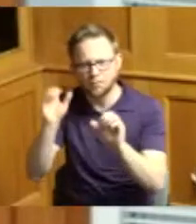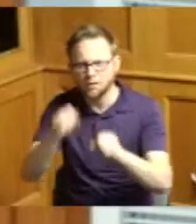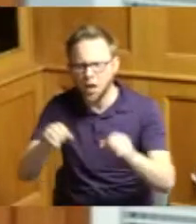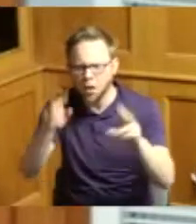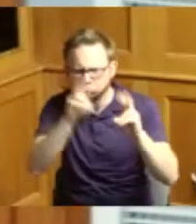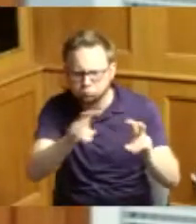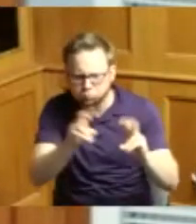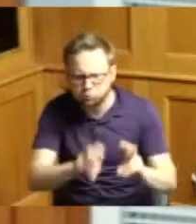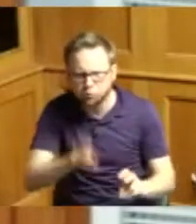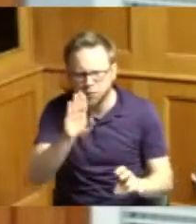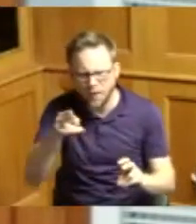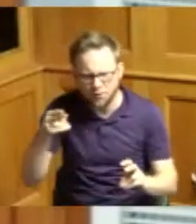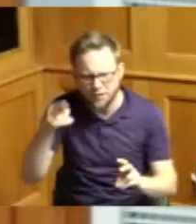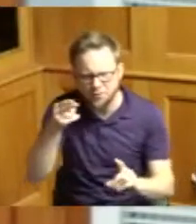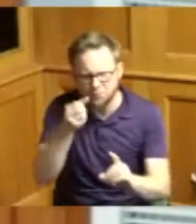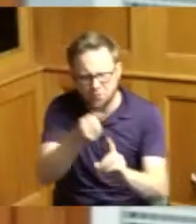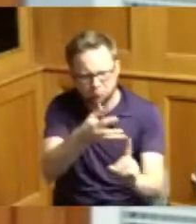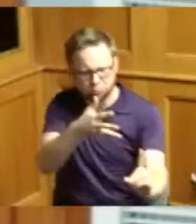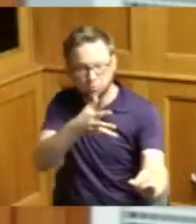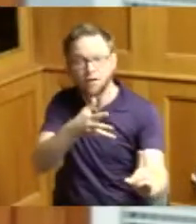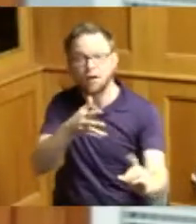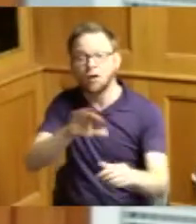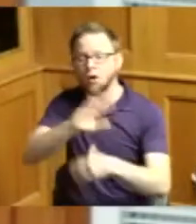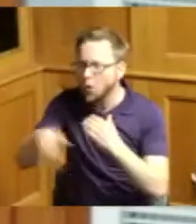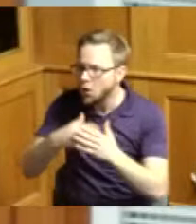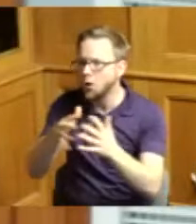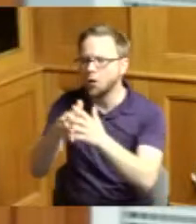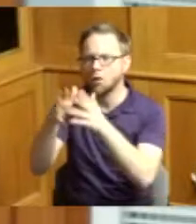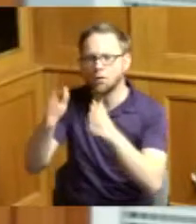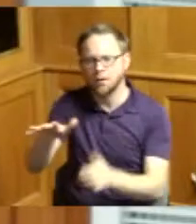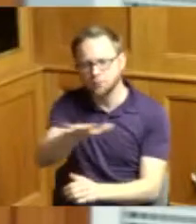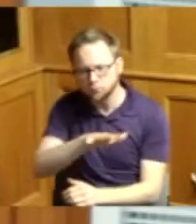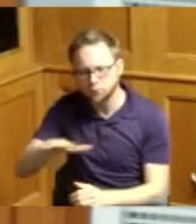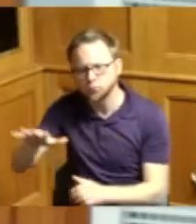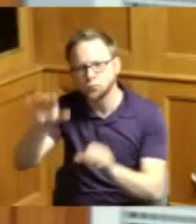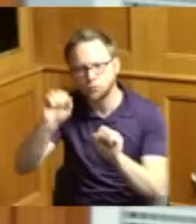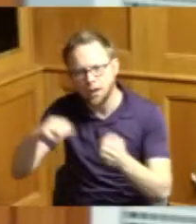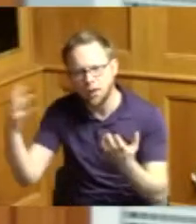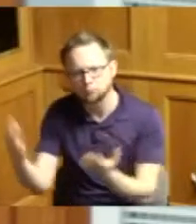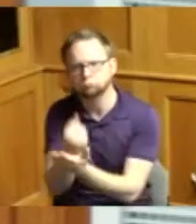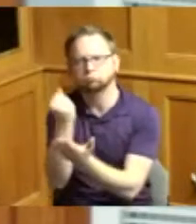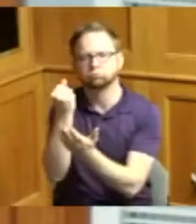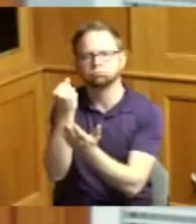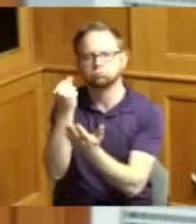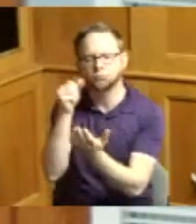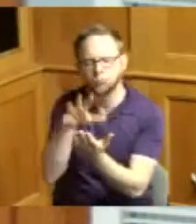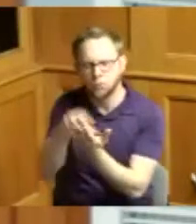but it also offers all Americans an occasion and opportunity to gain a fuller perspective